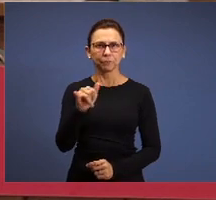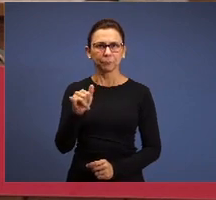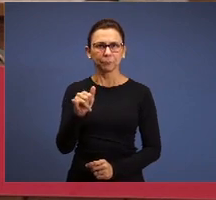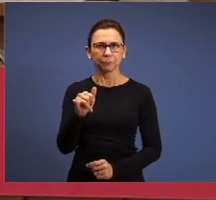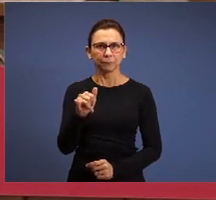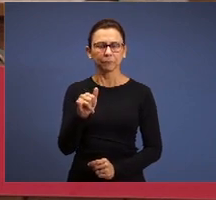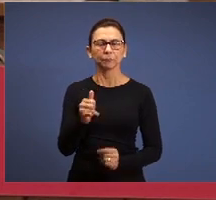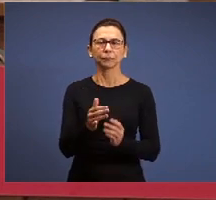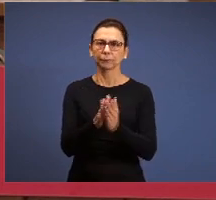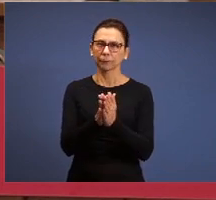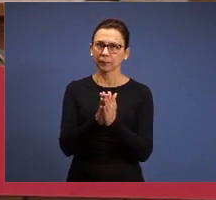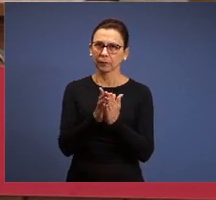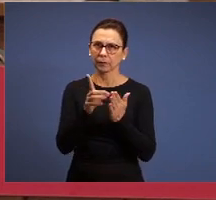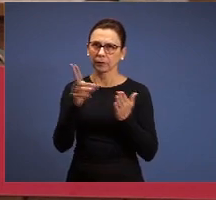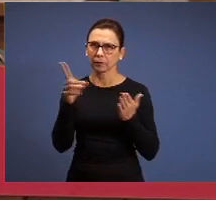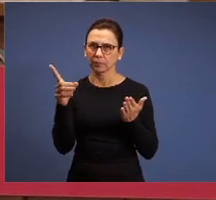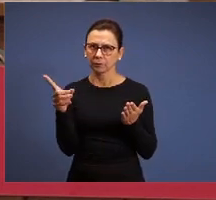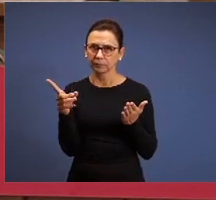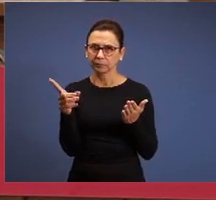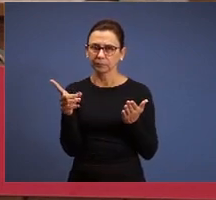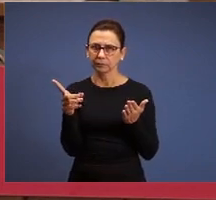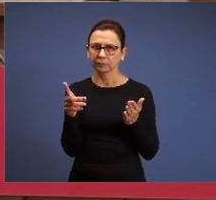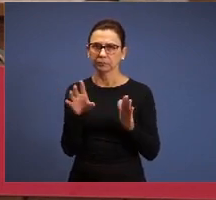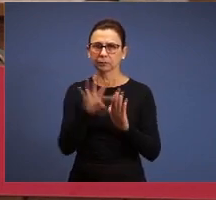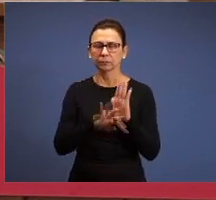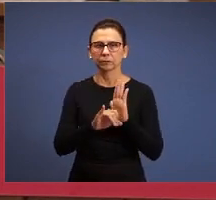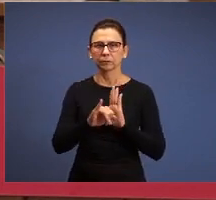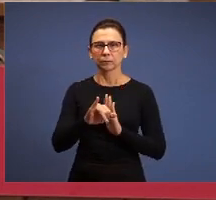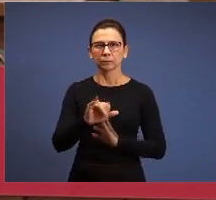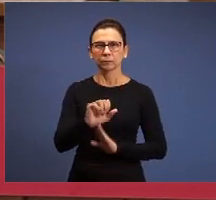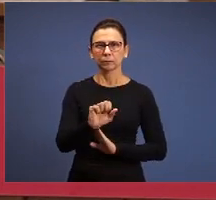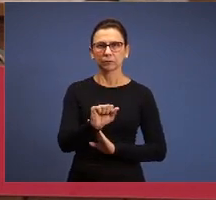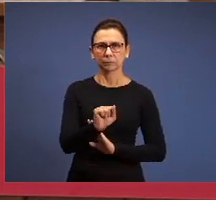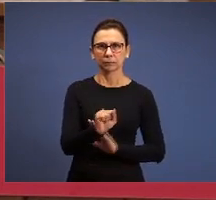Bible, the text of Isaiah says clearly: